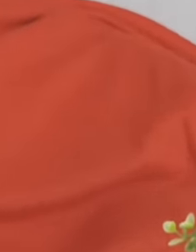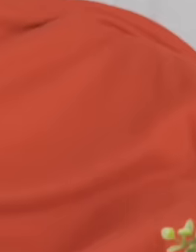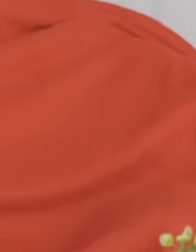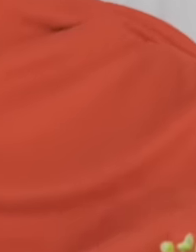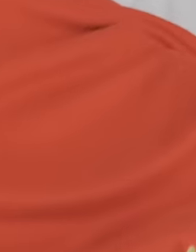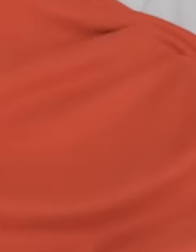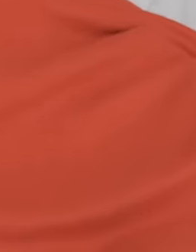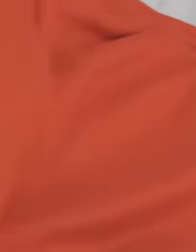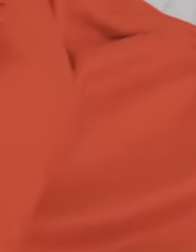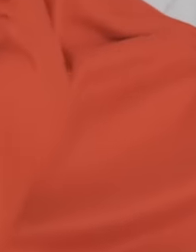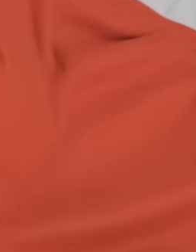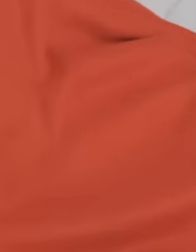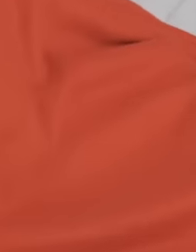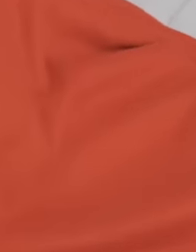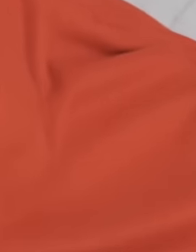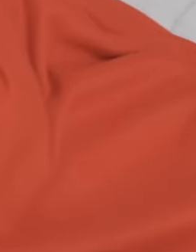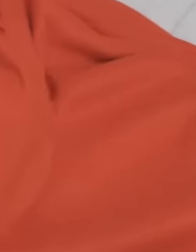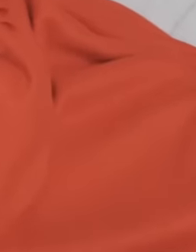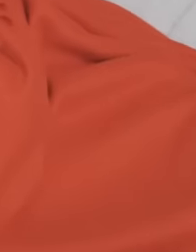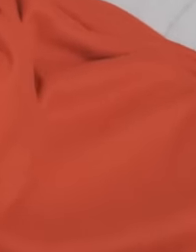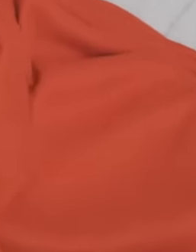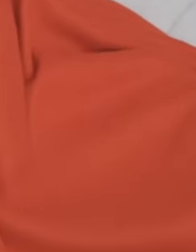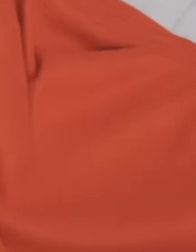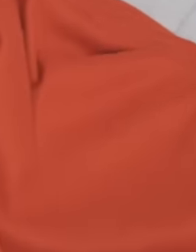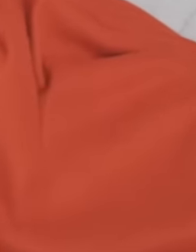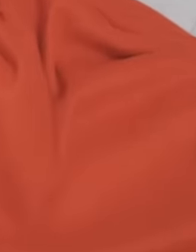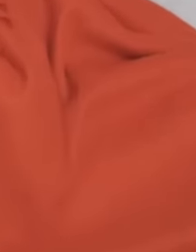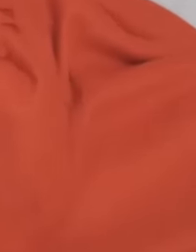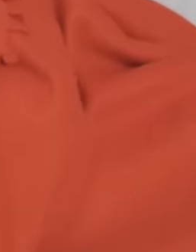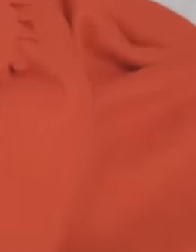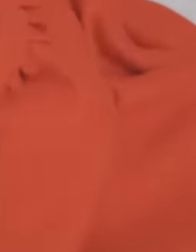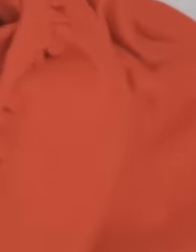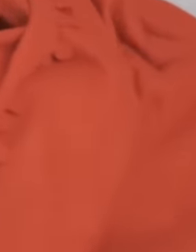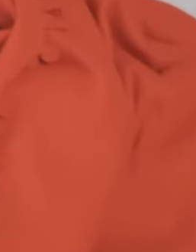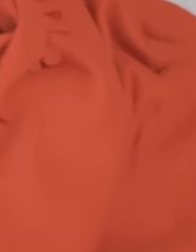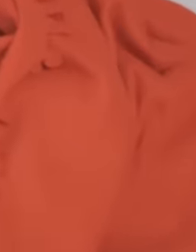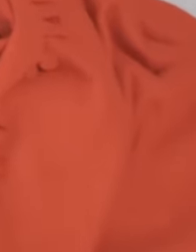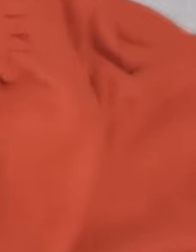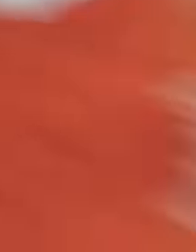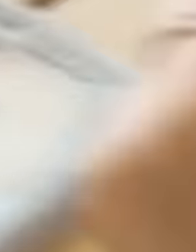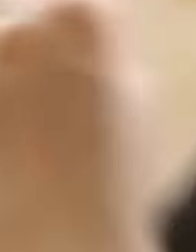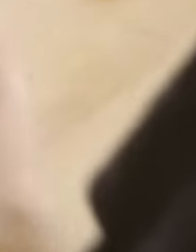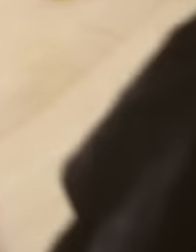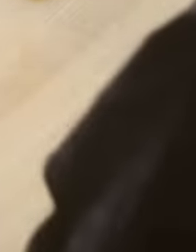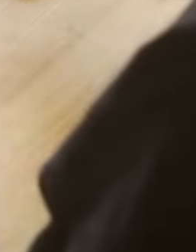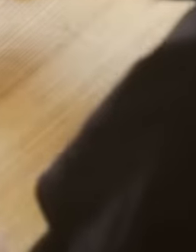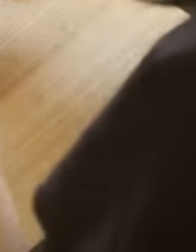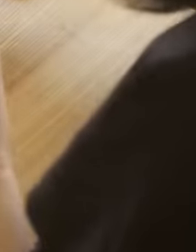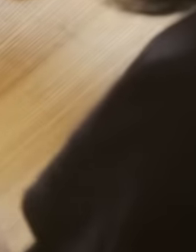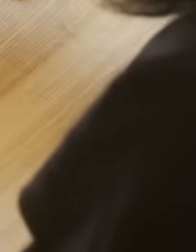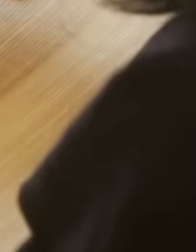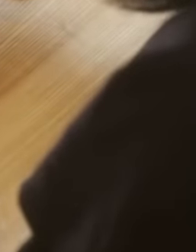complained that many medications were in short supply and cost 20 times more than in other